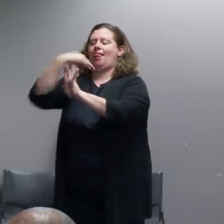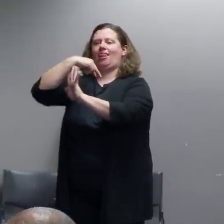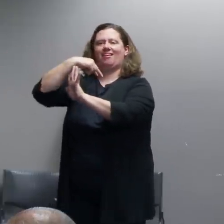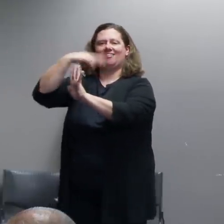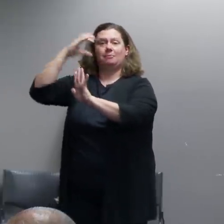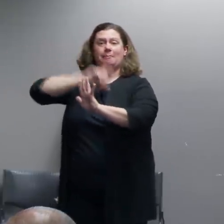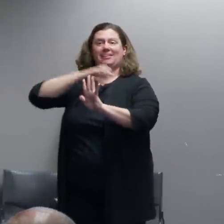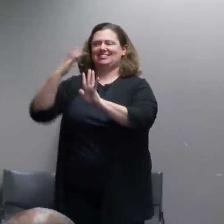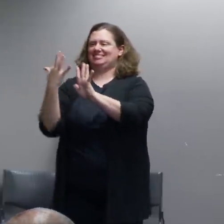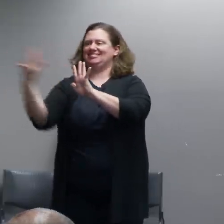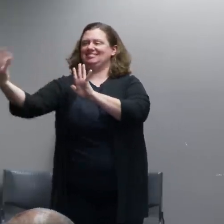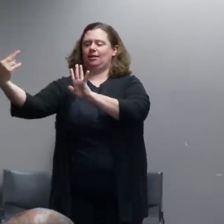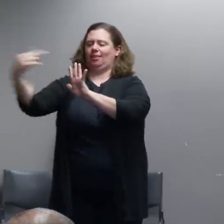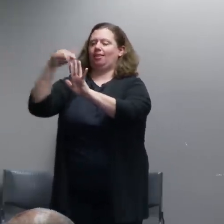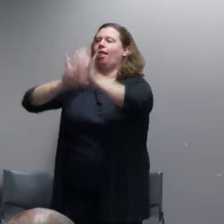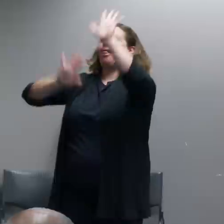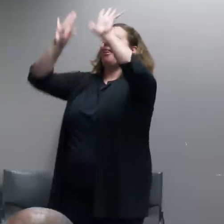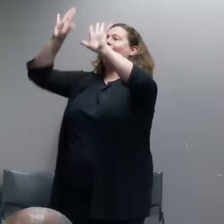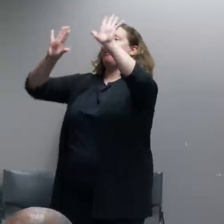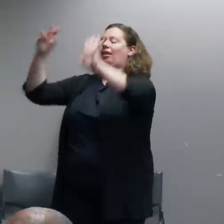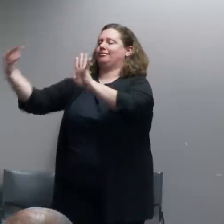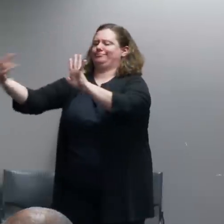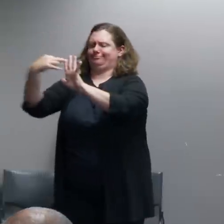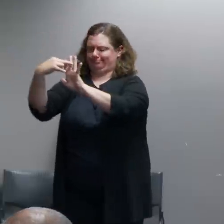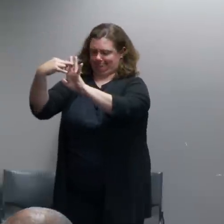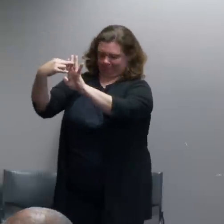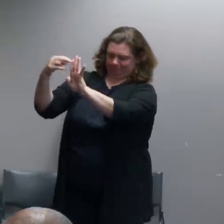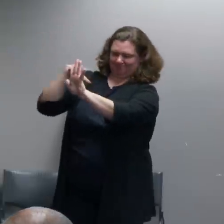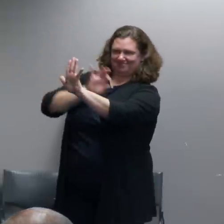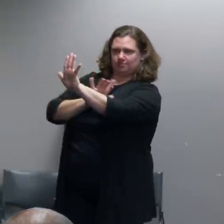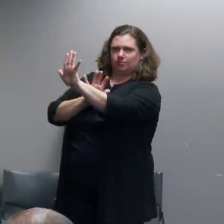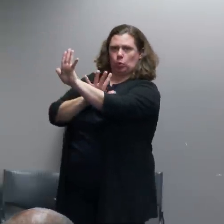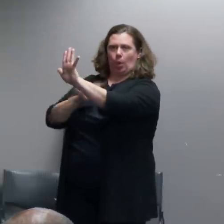and it it really is difficult to do that without